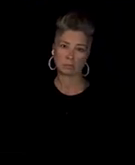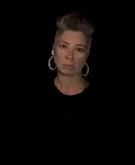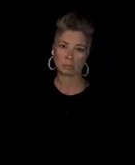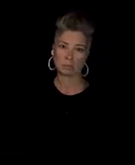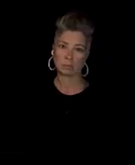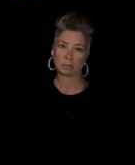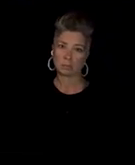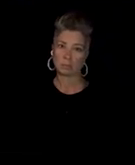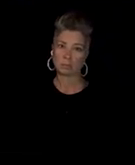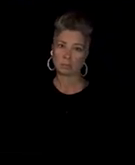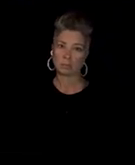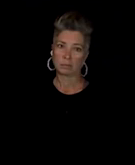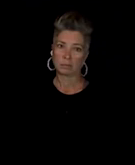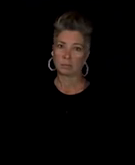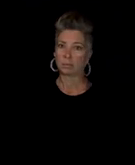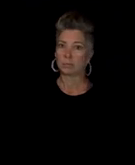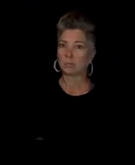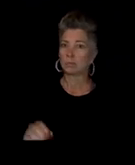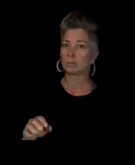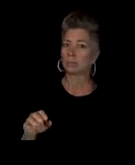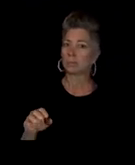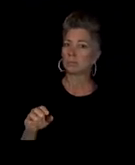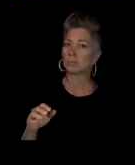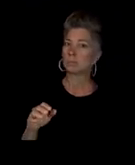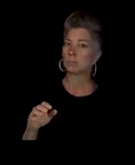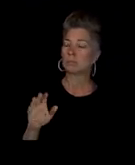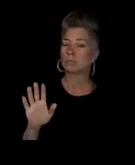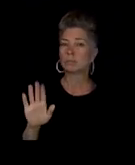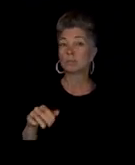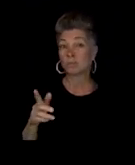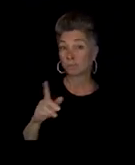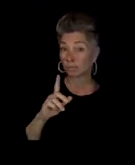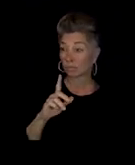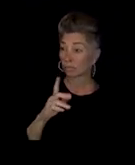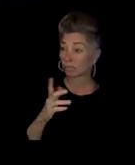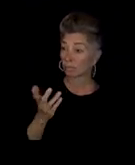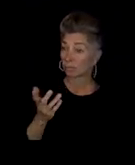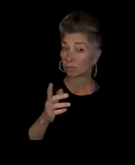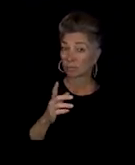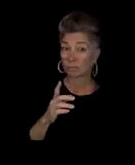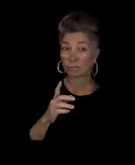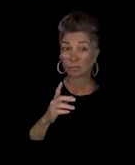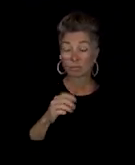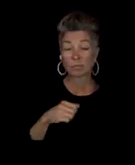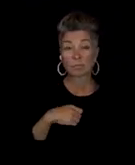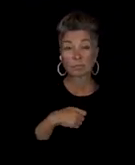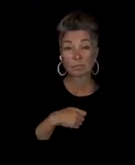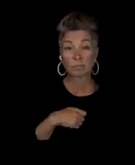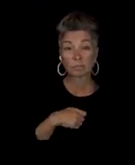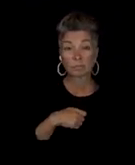This is Matthew, Naomi, do you think there, does there exist about like a narrative about being black and Trans in the Midwest